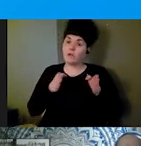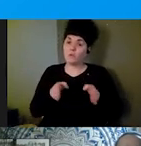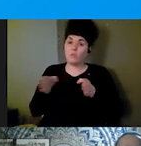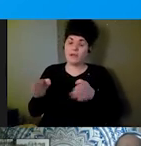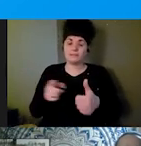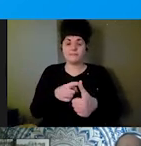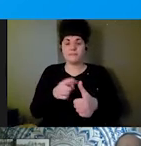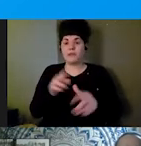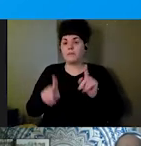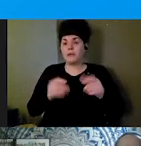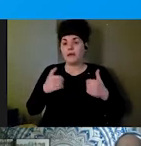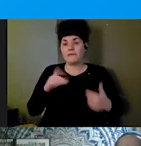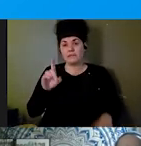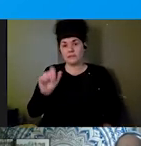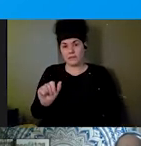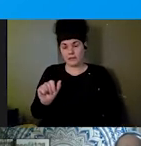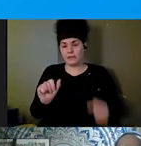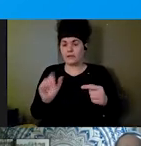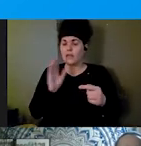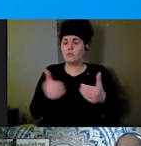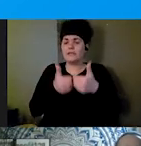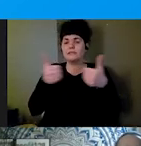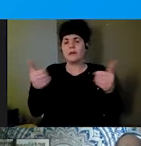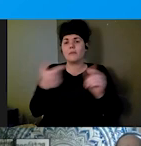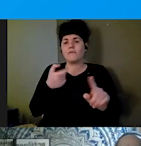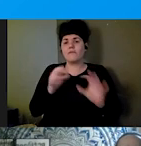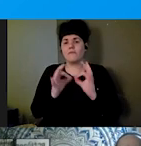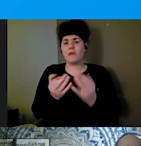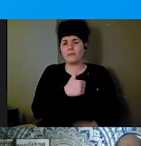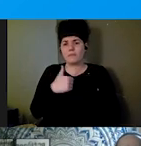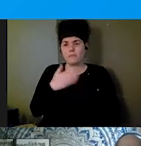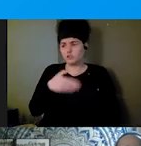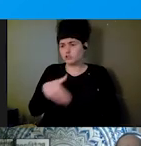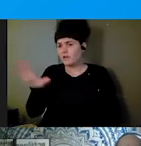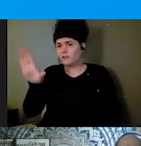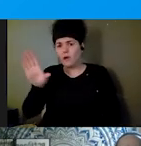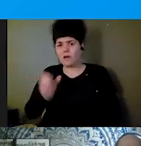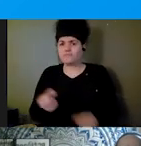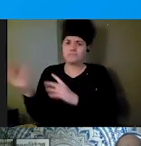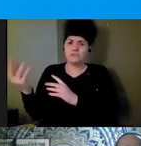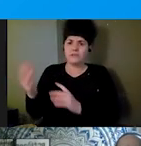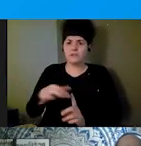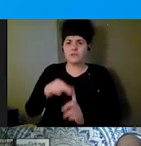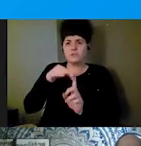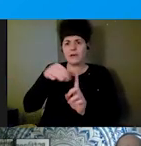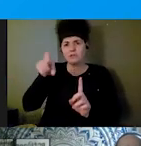from family members and shuffled off to "special needs" shelters. This increases the likelihood that